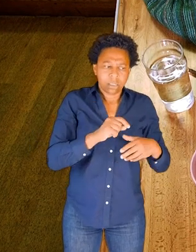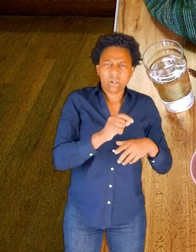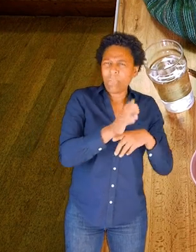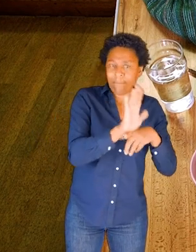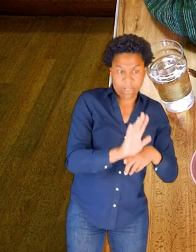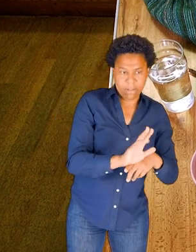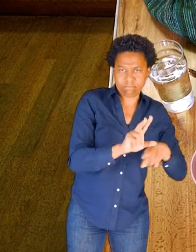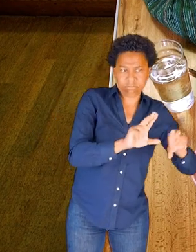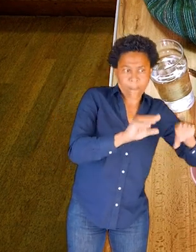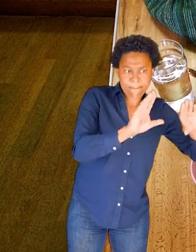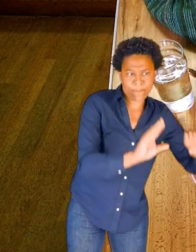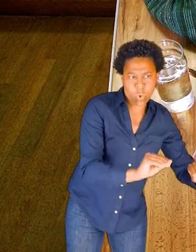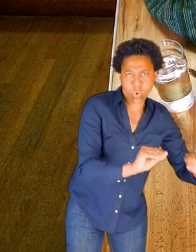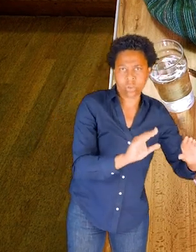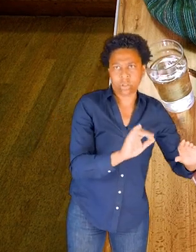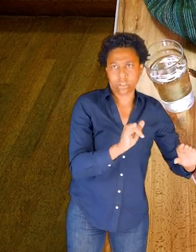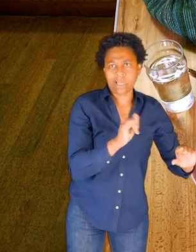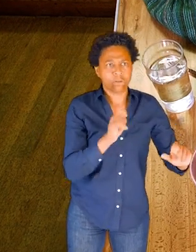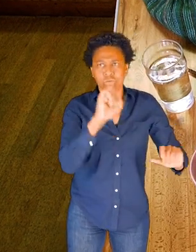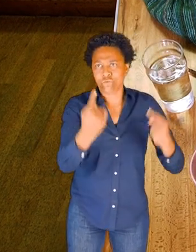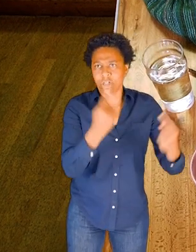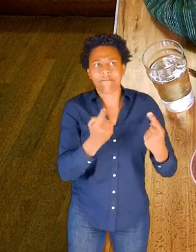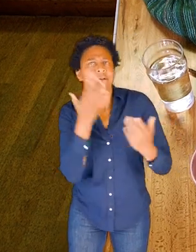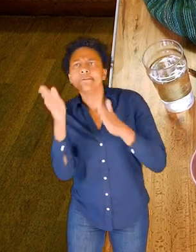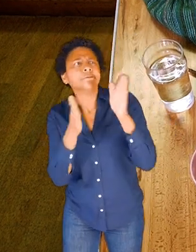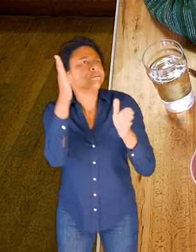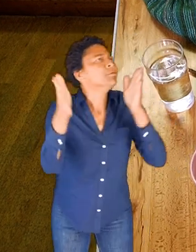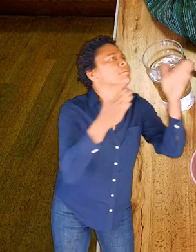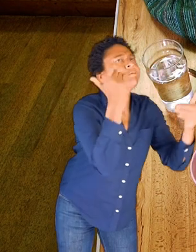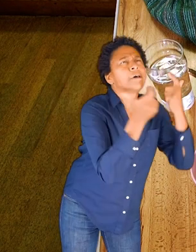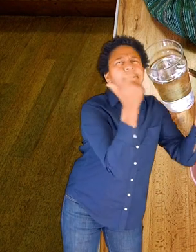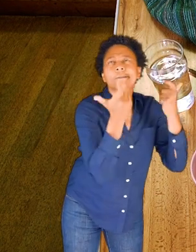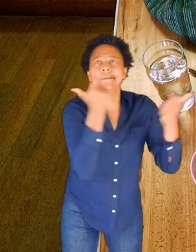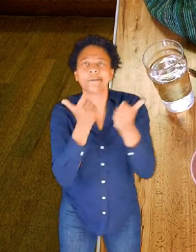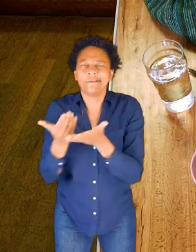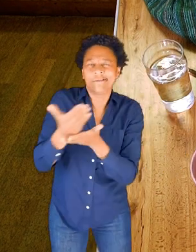in a moment and have a hunt round your home to see what you can find.